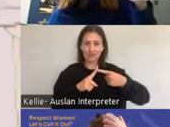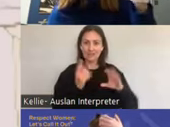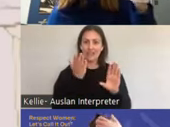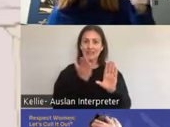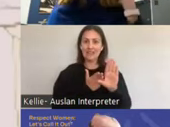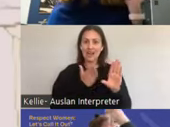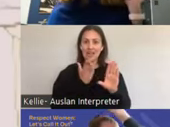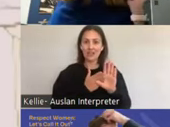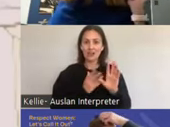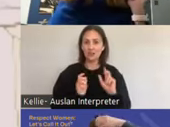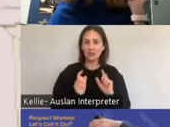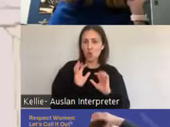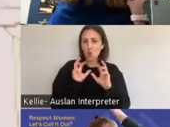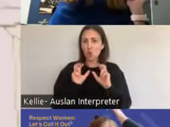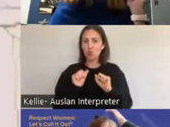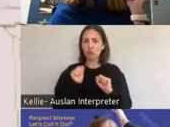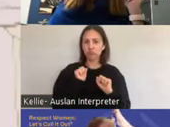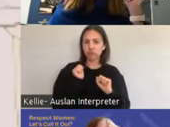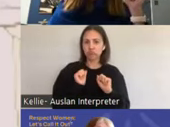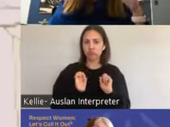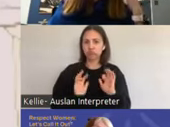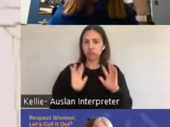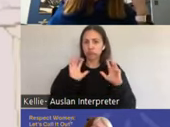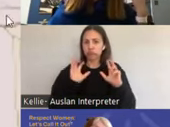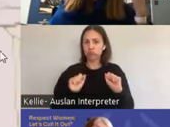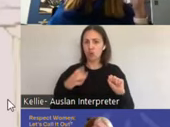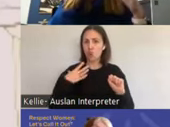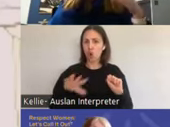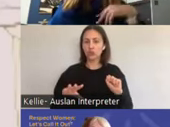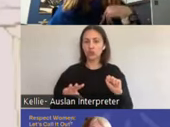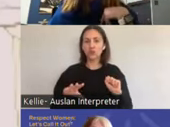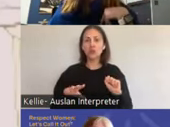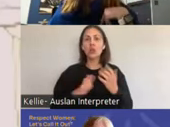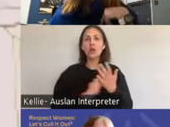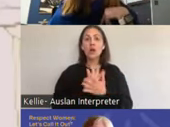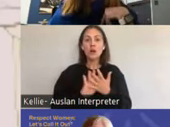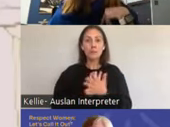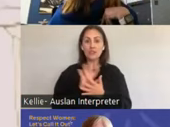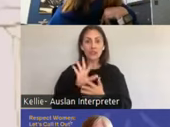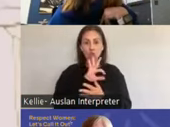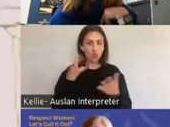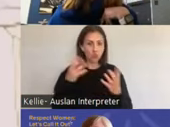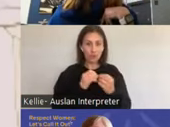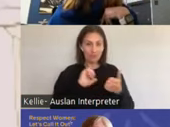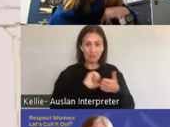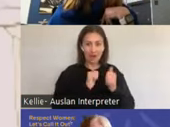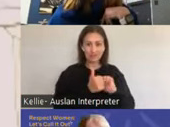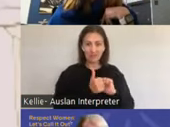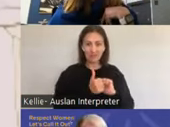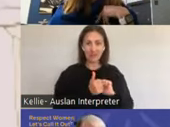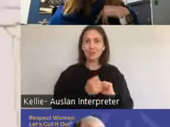me sexy. And the message comes from the brain. Down the spinal cord and out to the penis for